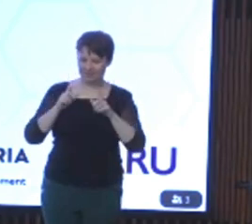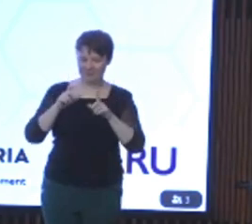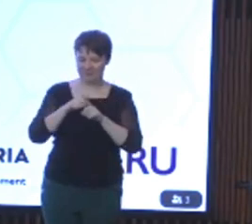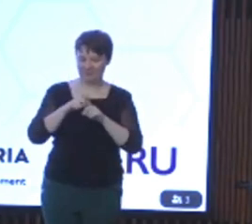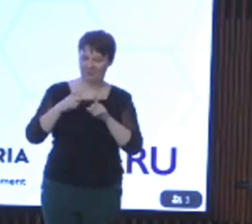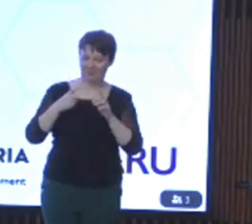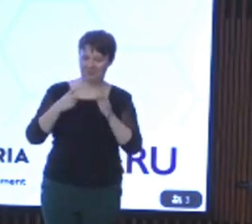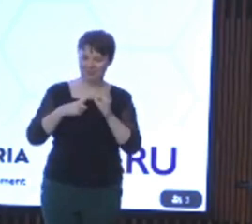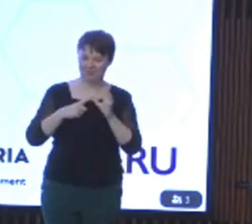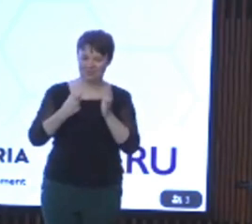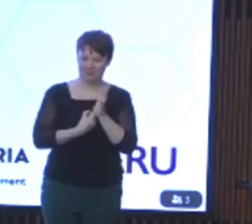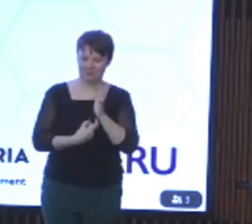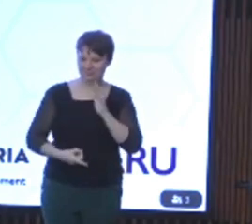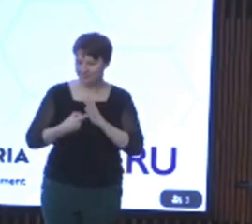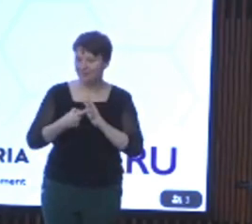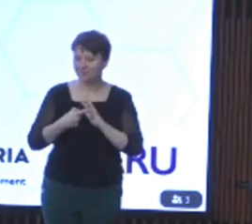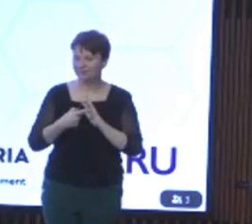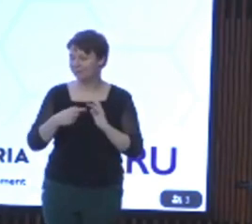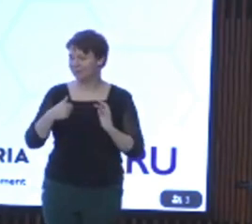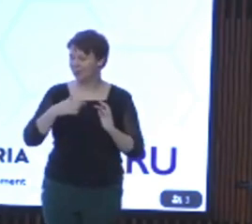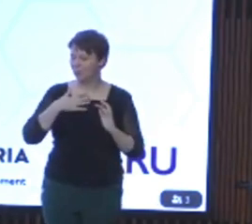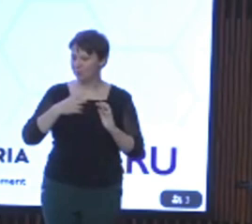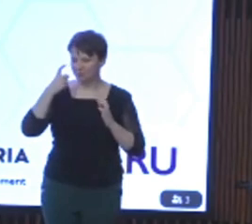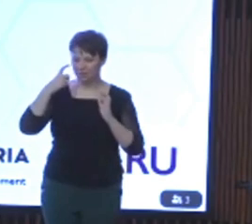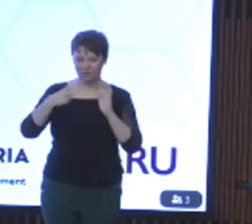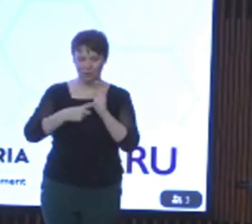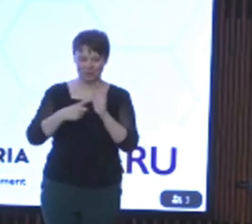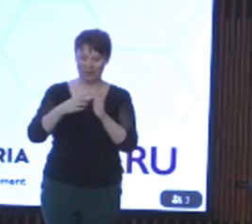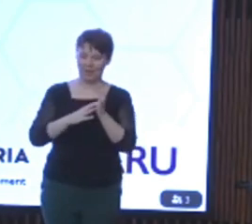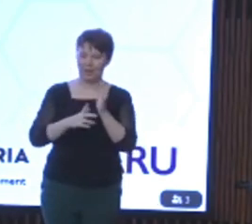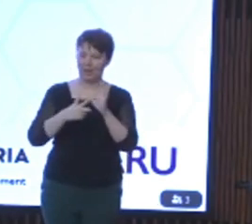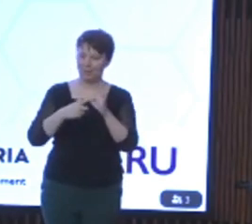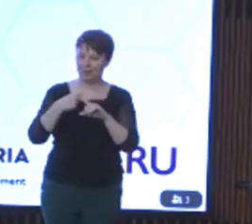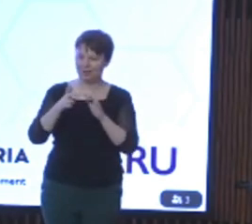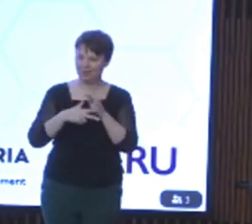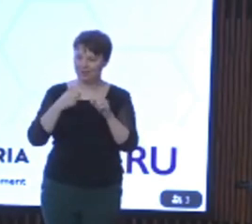Unit and can I also acknowledge your departing CEO Emma King. I was very pleased to acknowledge